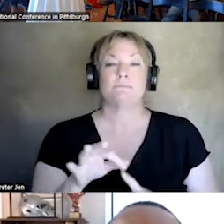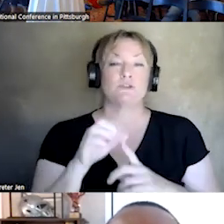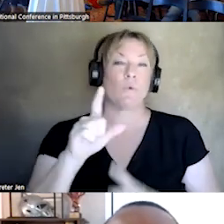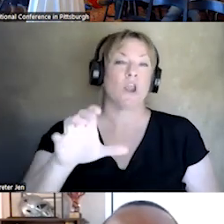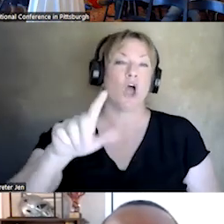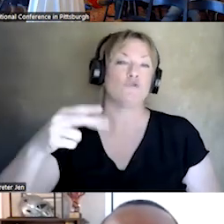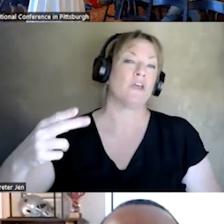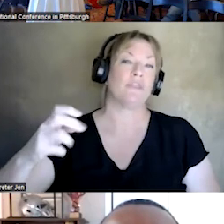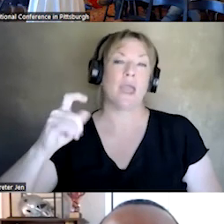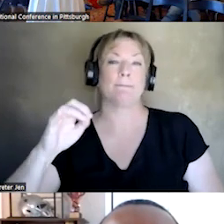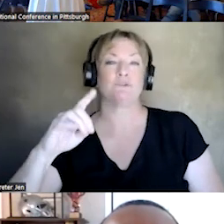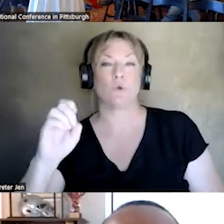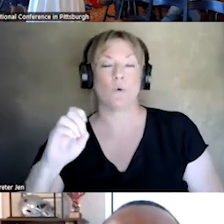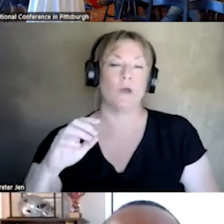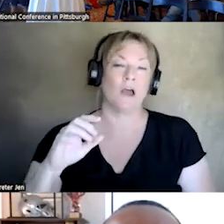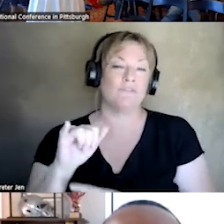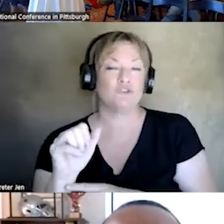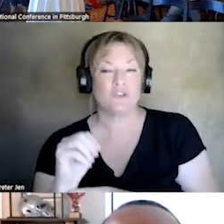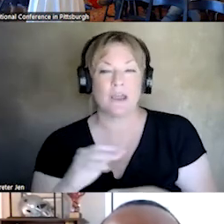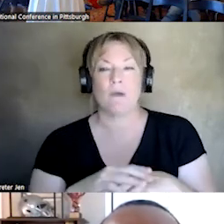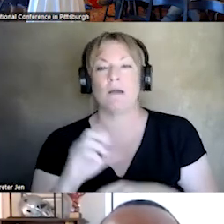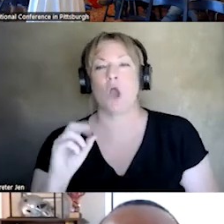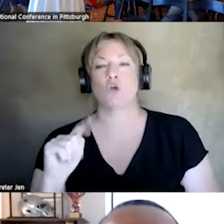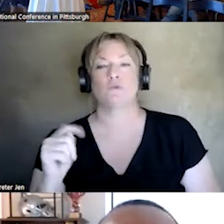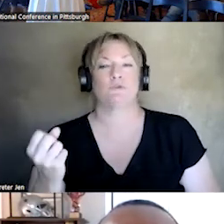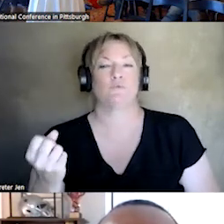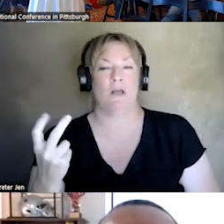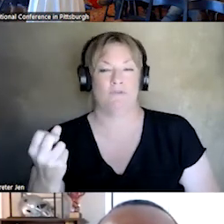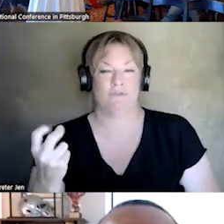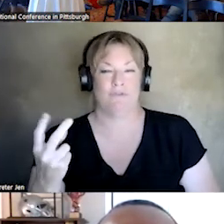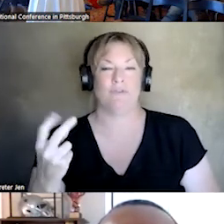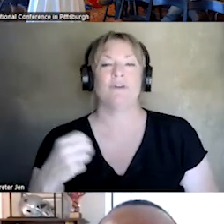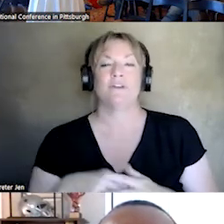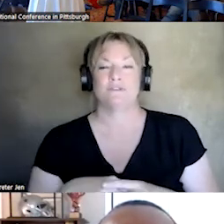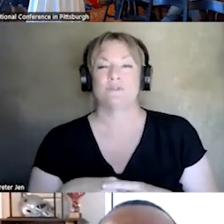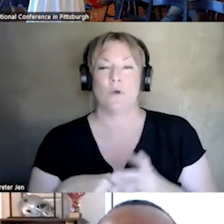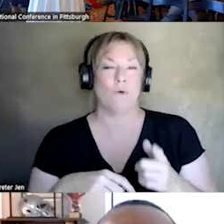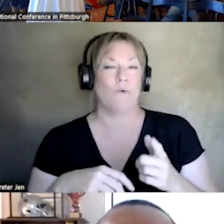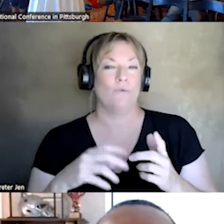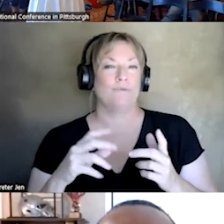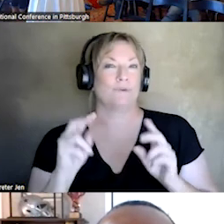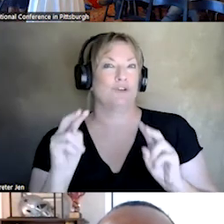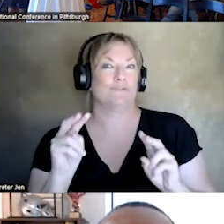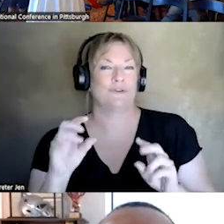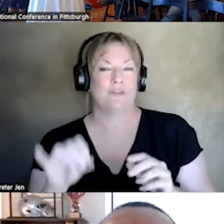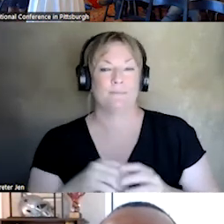ON, ON OCTOBER 12th. ALSO, LOOKING, LOOKING, LOOKING FORWARD TO THE THAT. NEXT SLIDE.